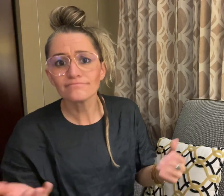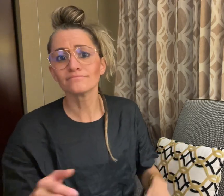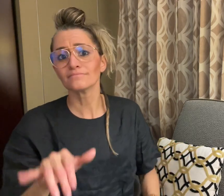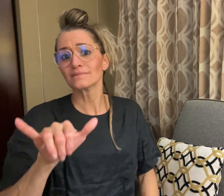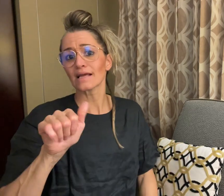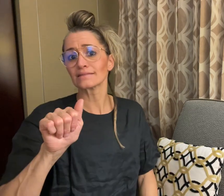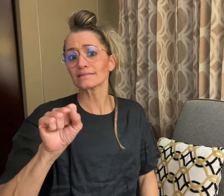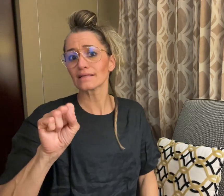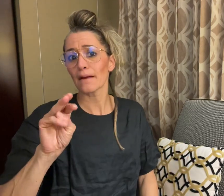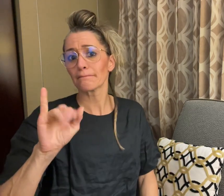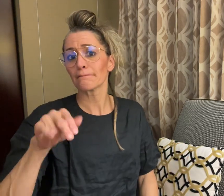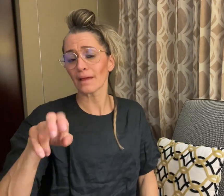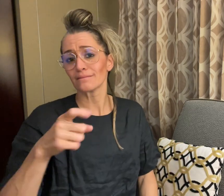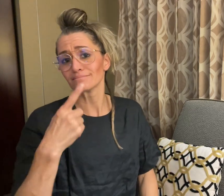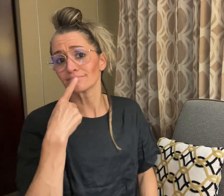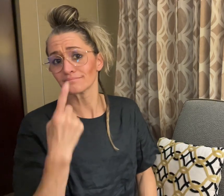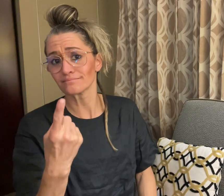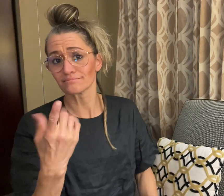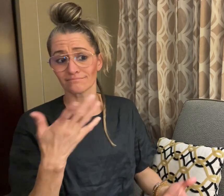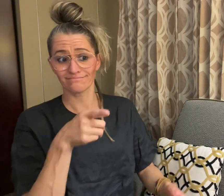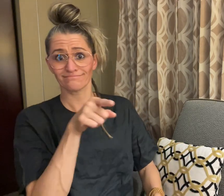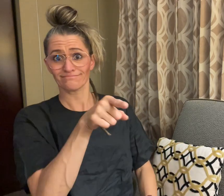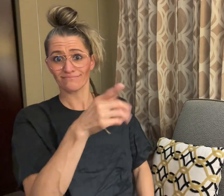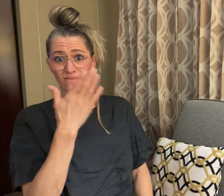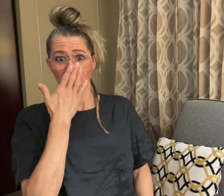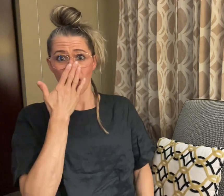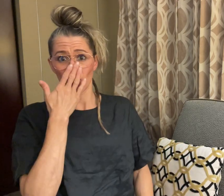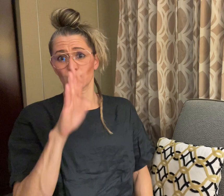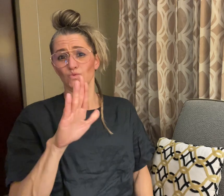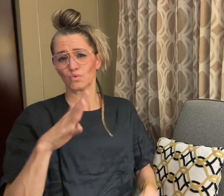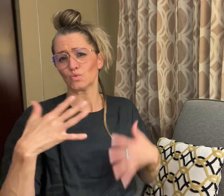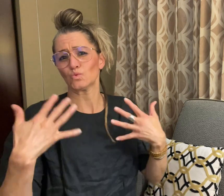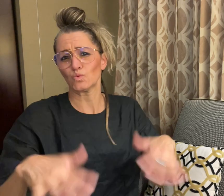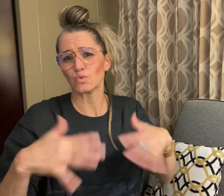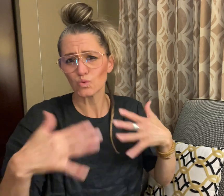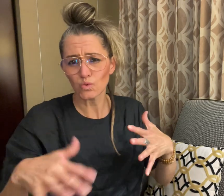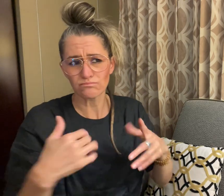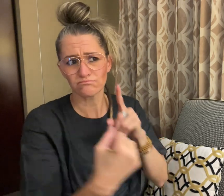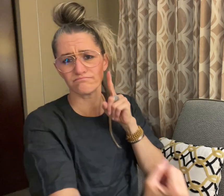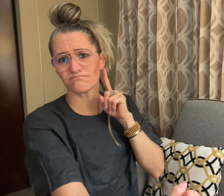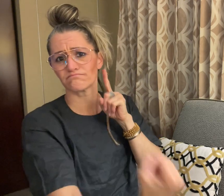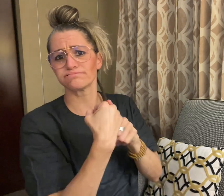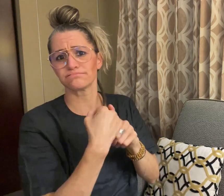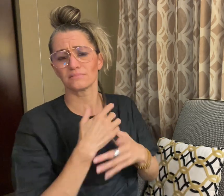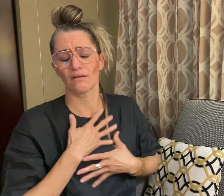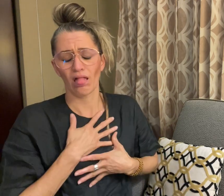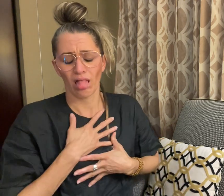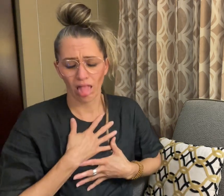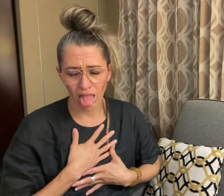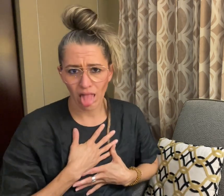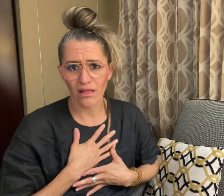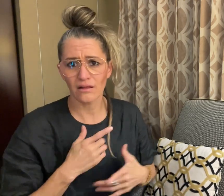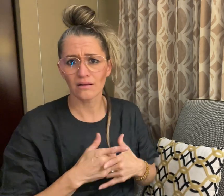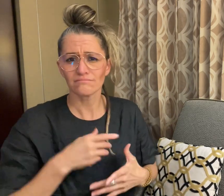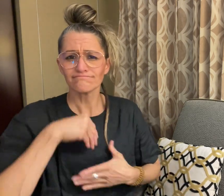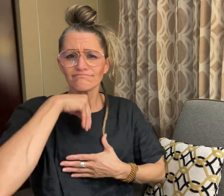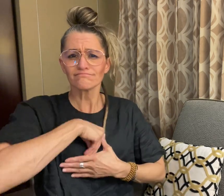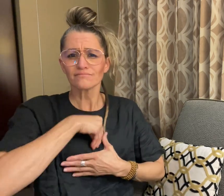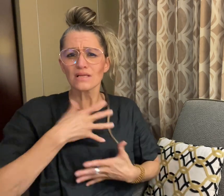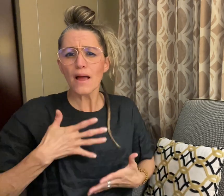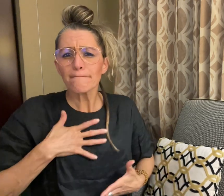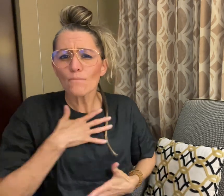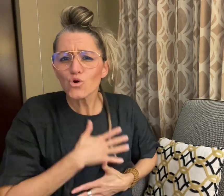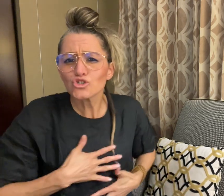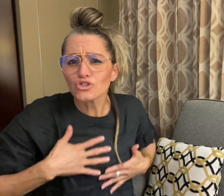this negative attitude affected her both emotionally and